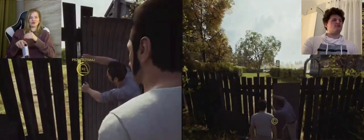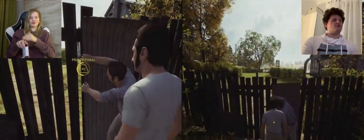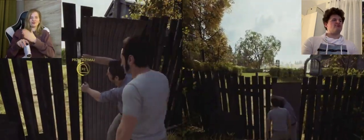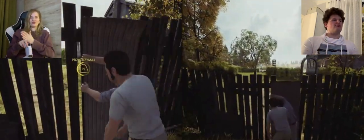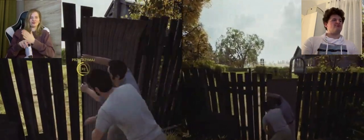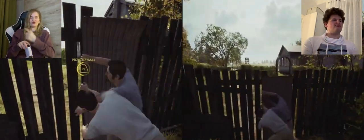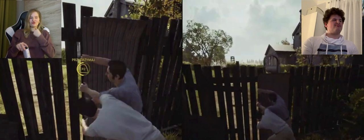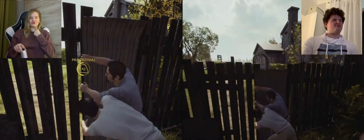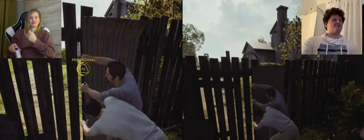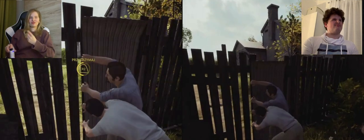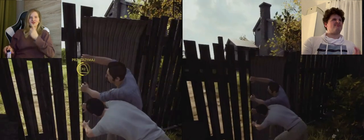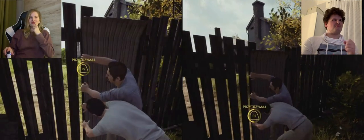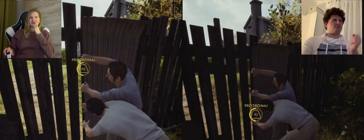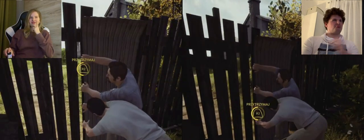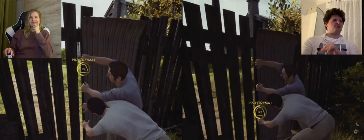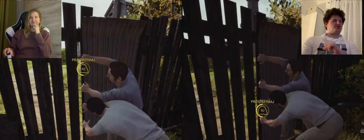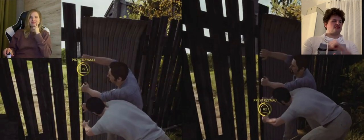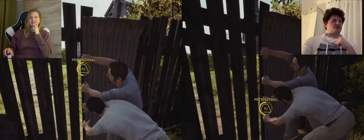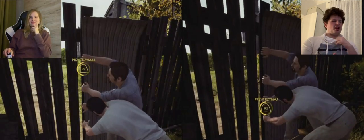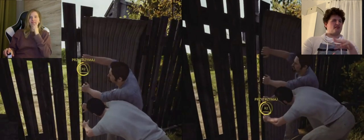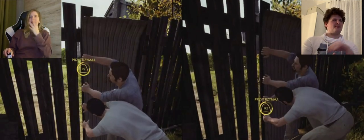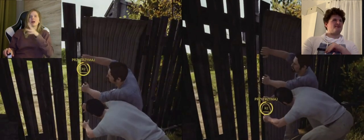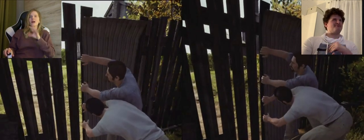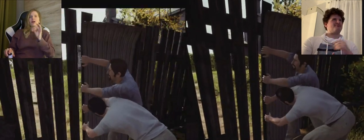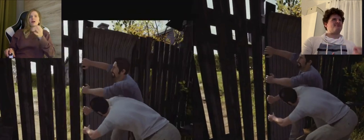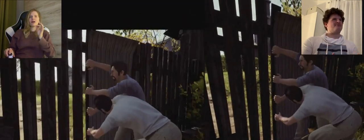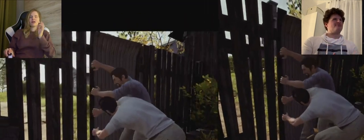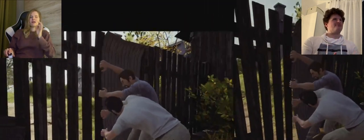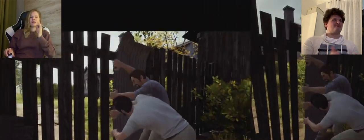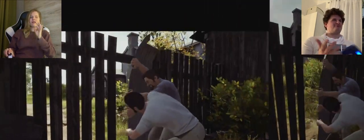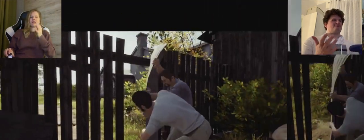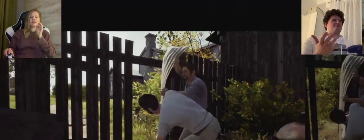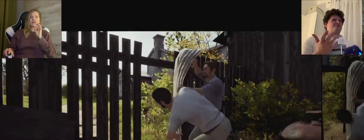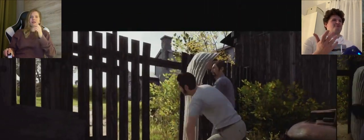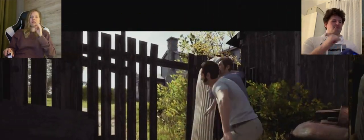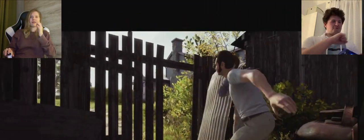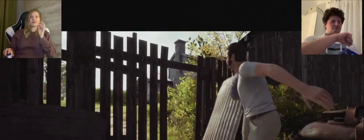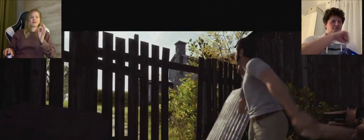K: I need help? You're funny because you can do it yourself. A: See? it was not that hard ...